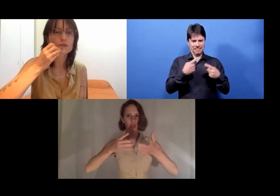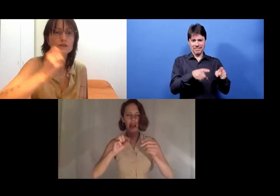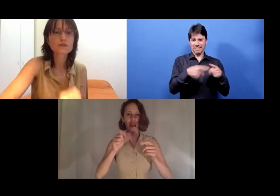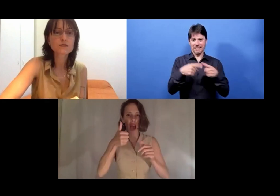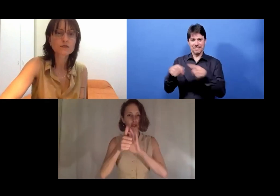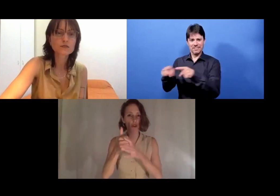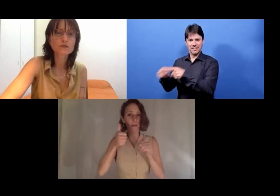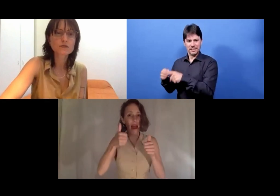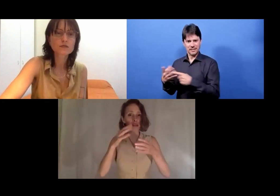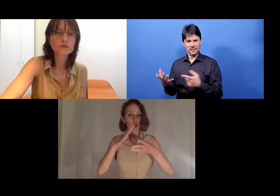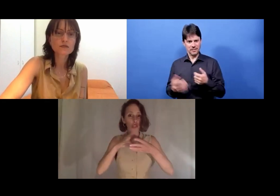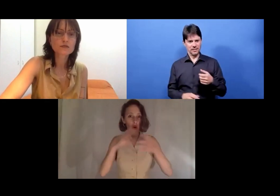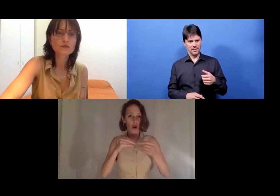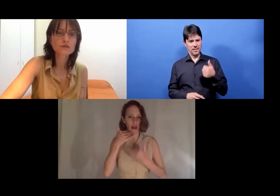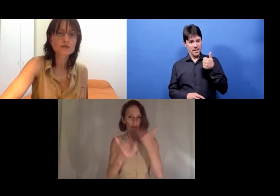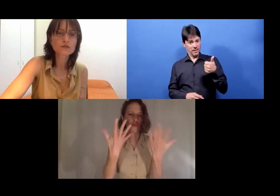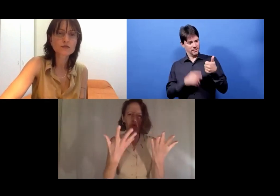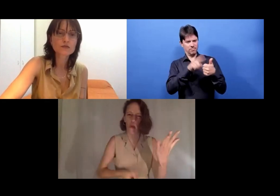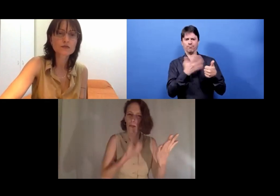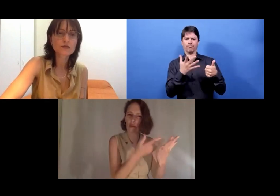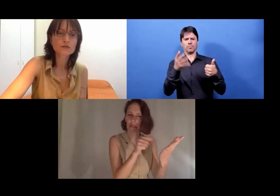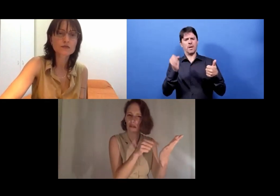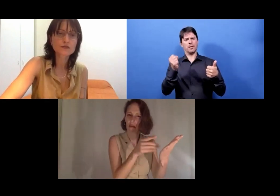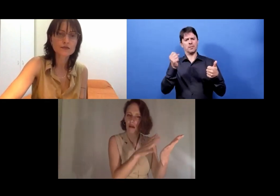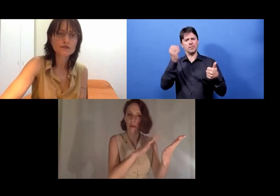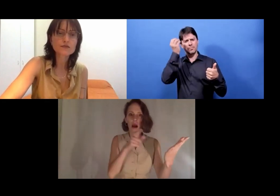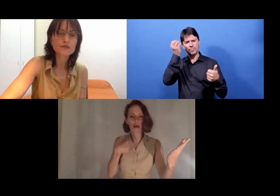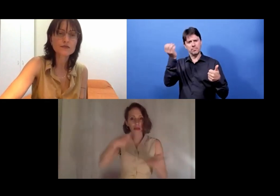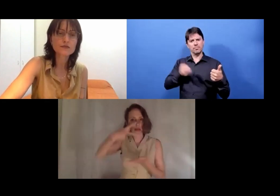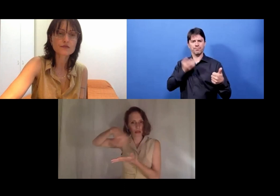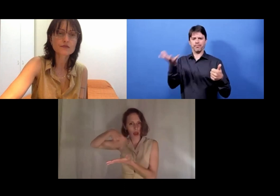And you stay with this handshape.